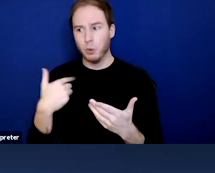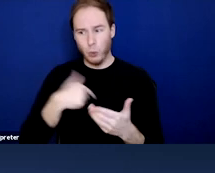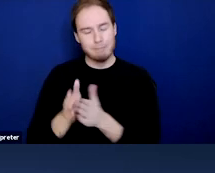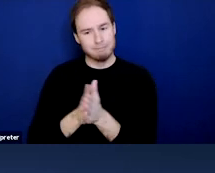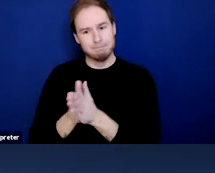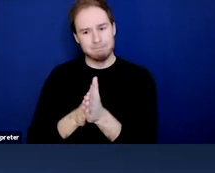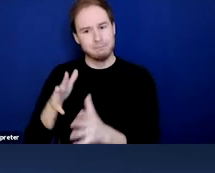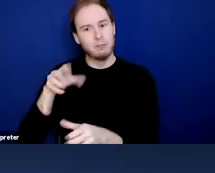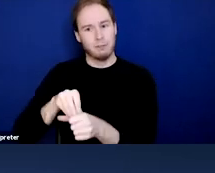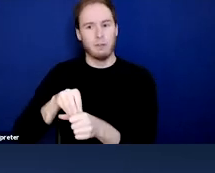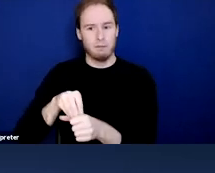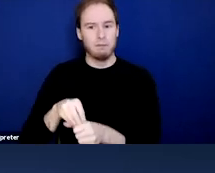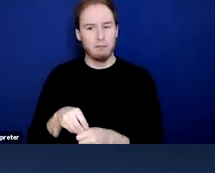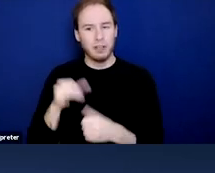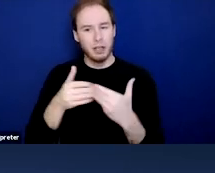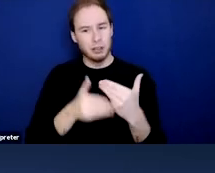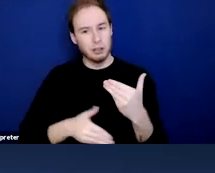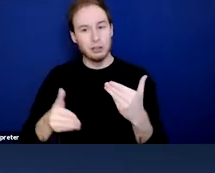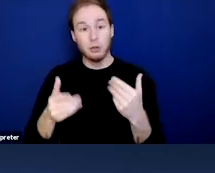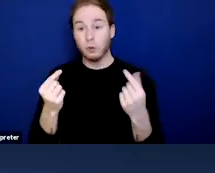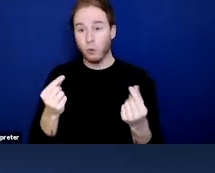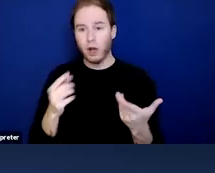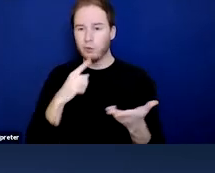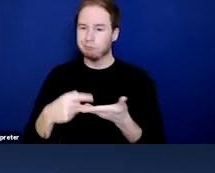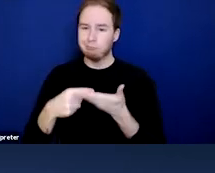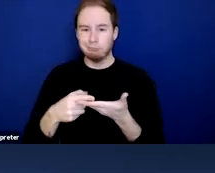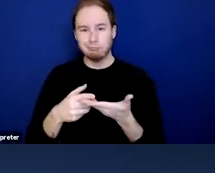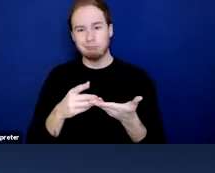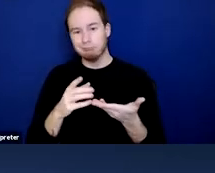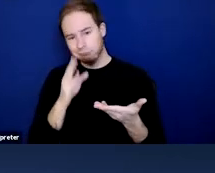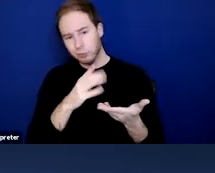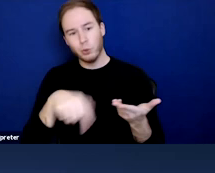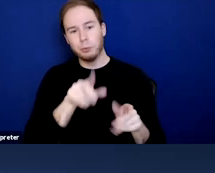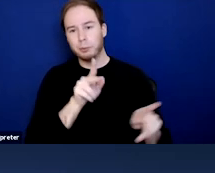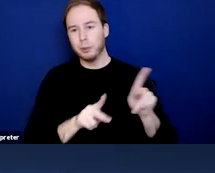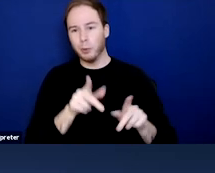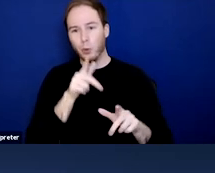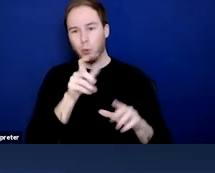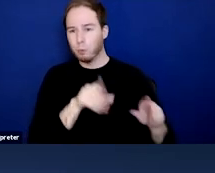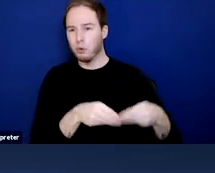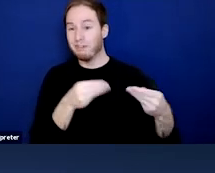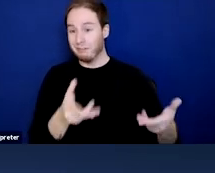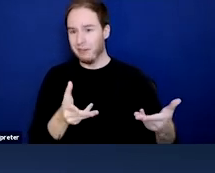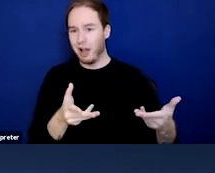So, let's spend the rest of our time today talking directly to the folks who gave you the very best they could bring to the table